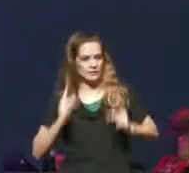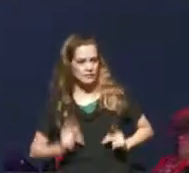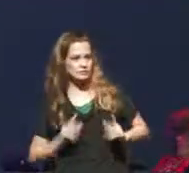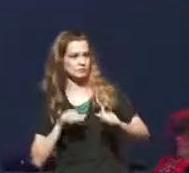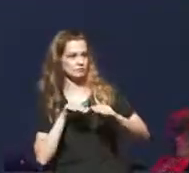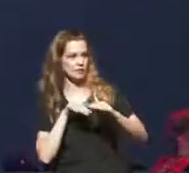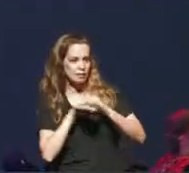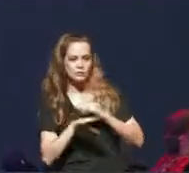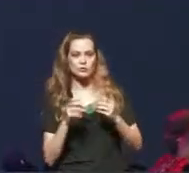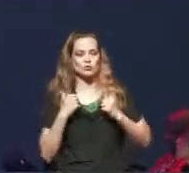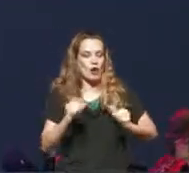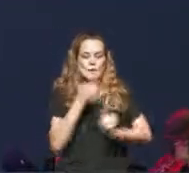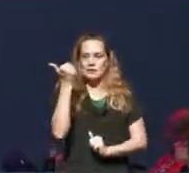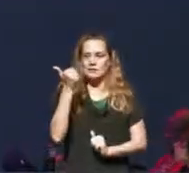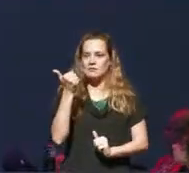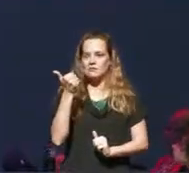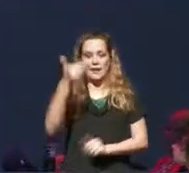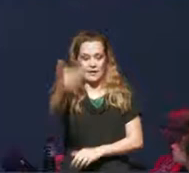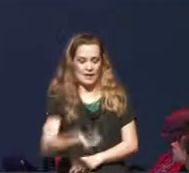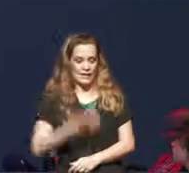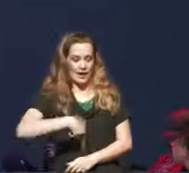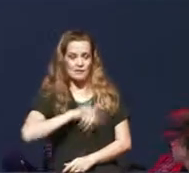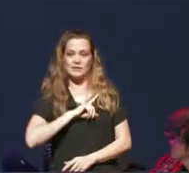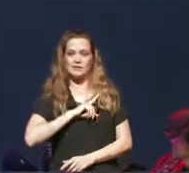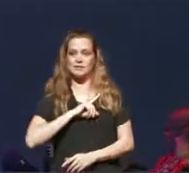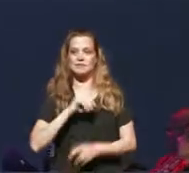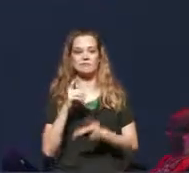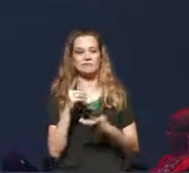And so we've been invited because the work that we do is about sharing and